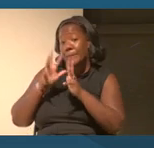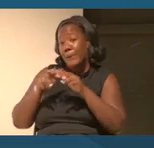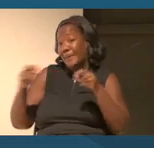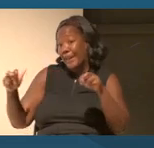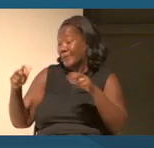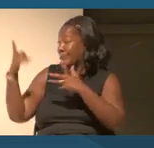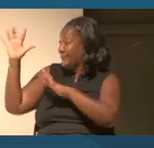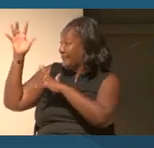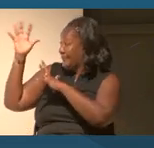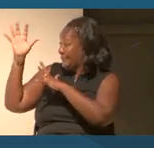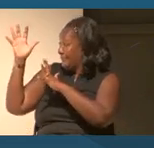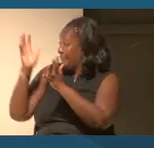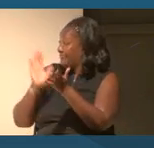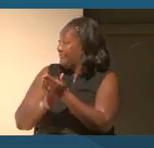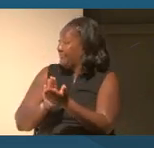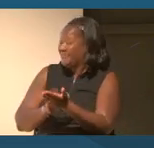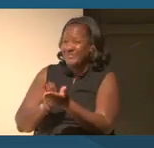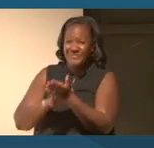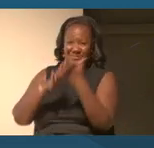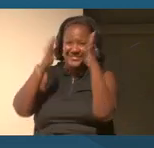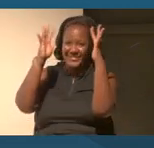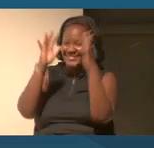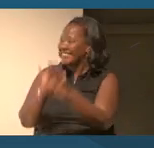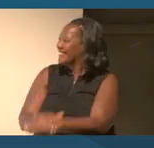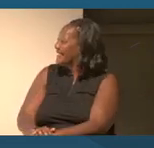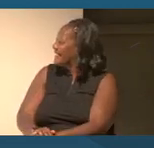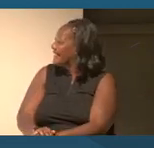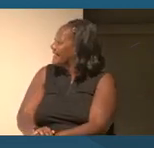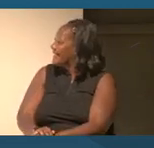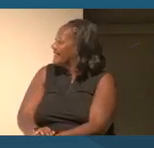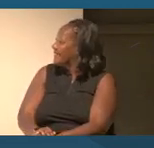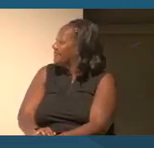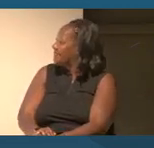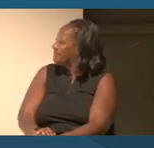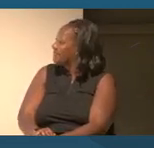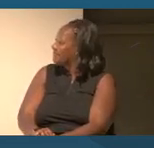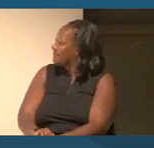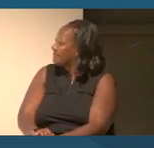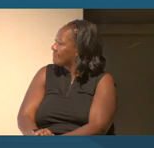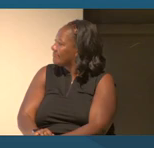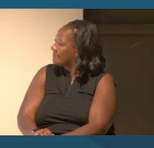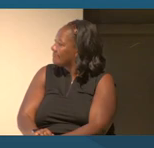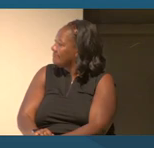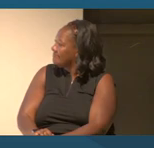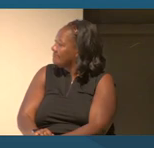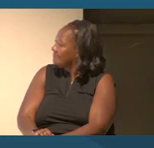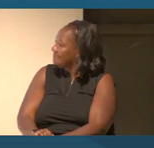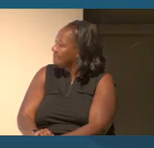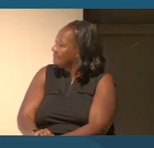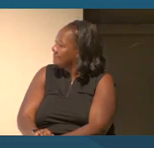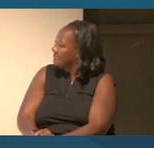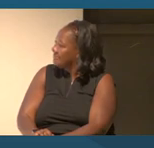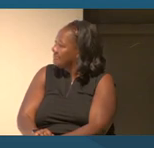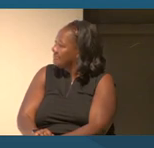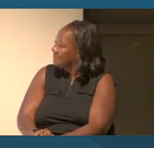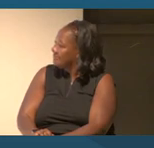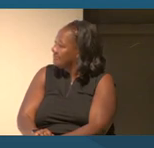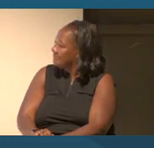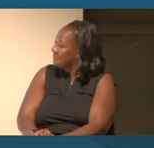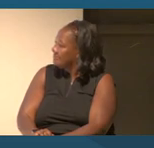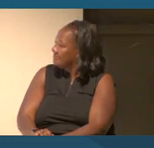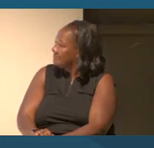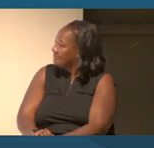Well, thank you, everyone, for joining us